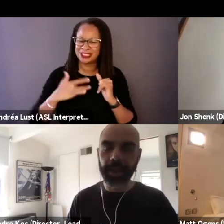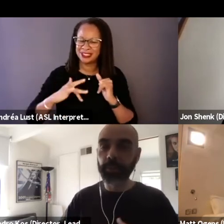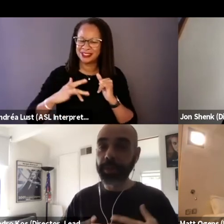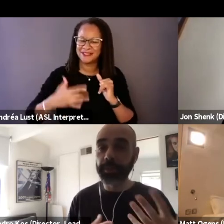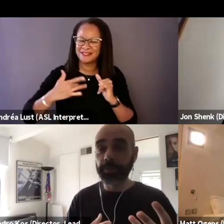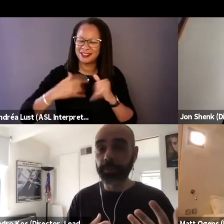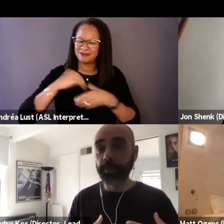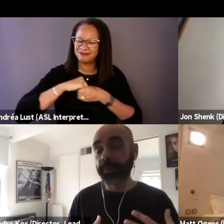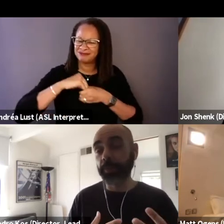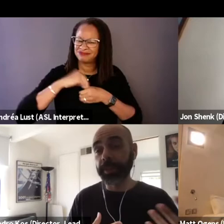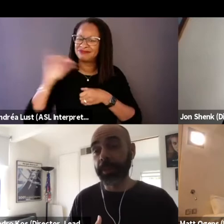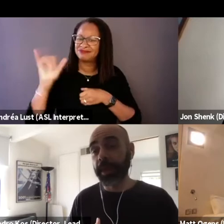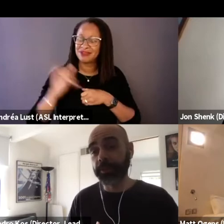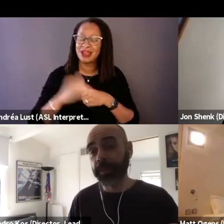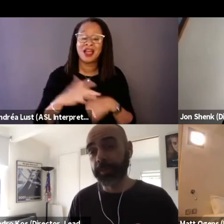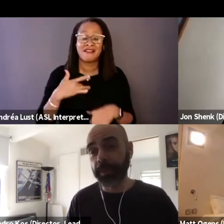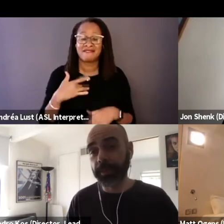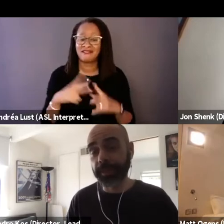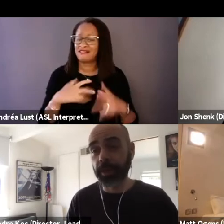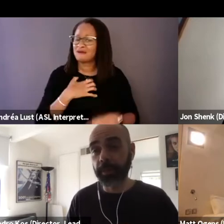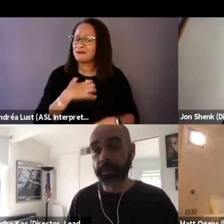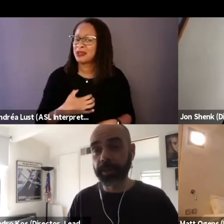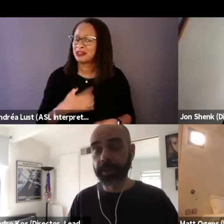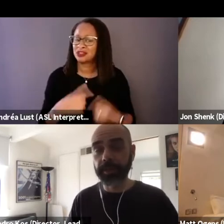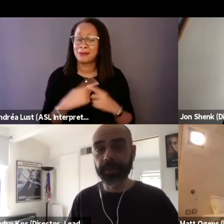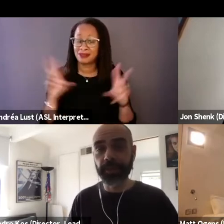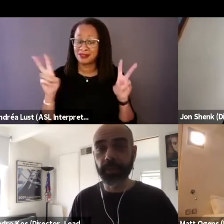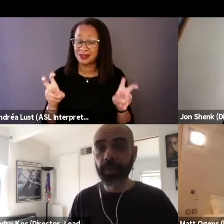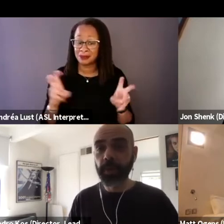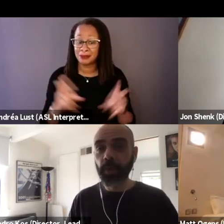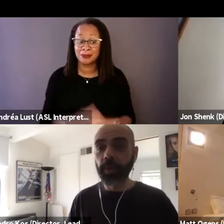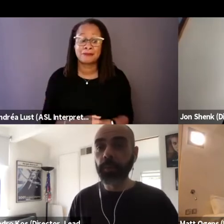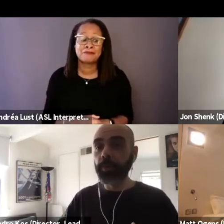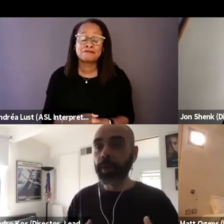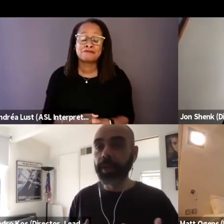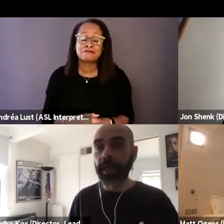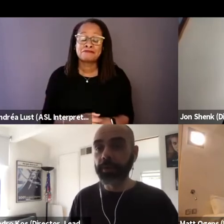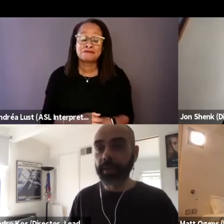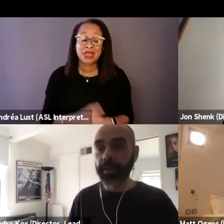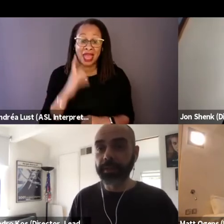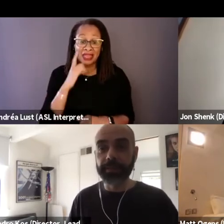and we felt really passionate about this topic. And I think so when we went out and